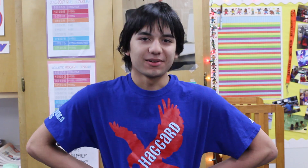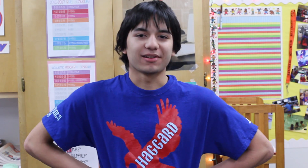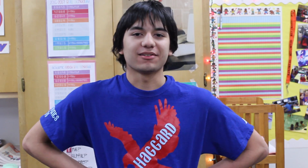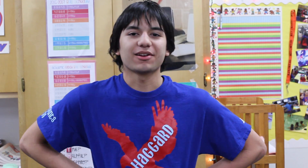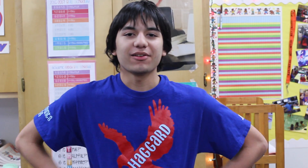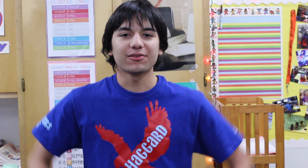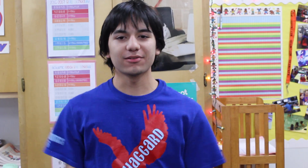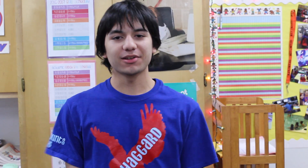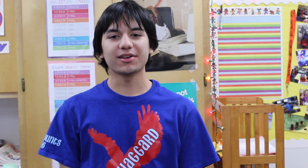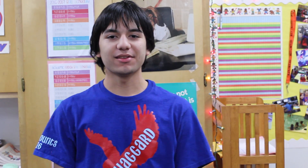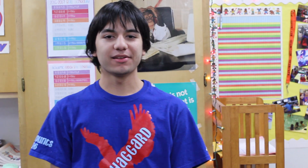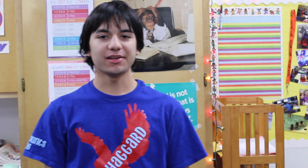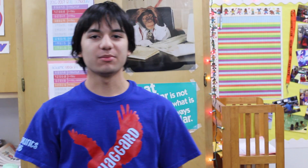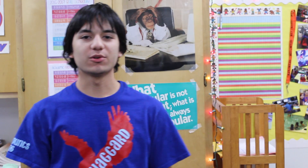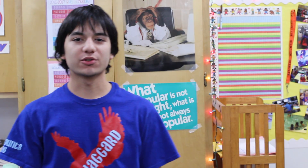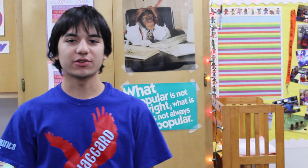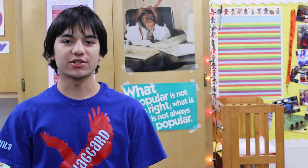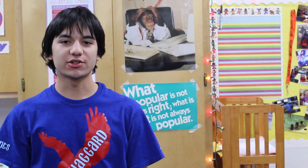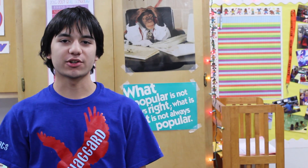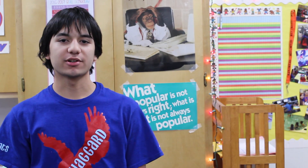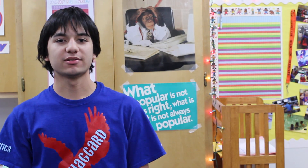Click on the link in the email to register.